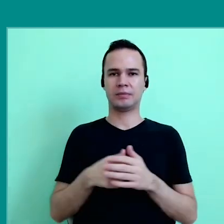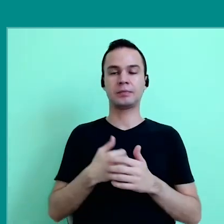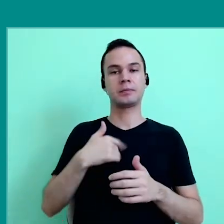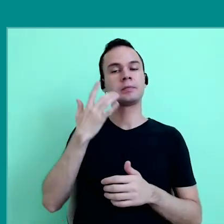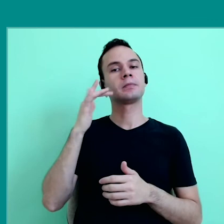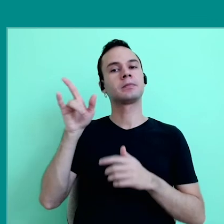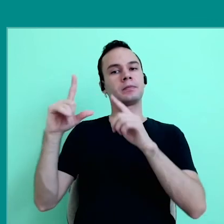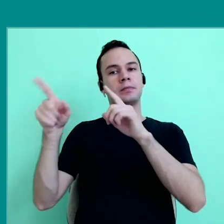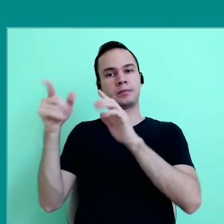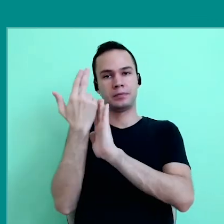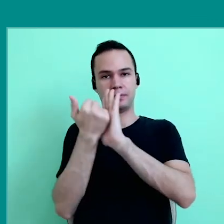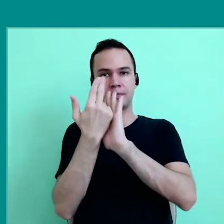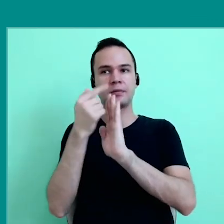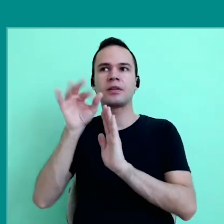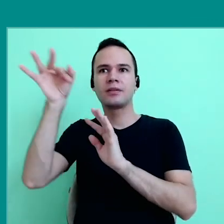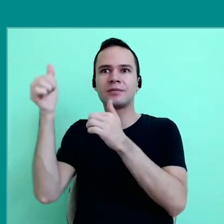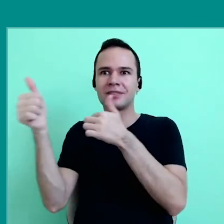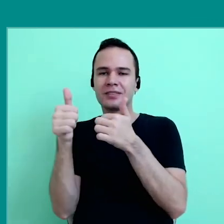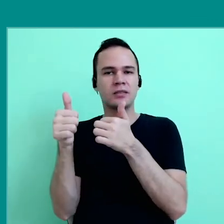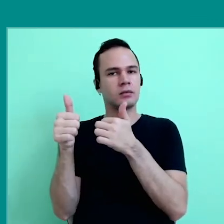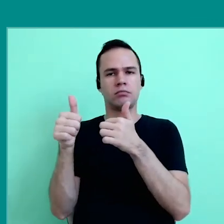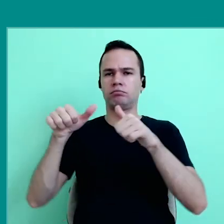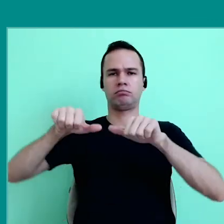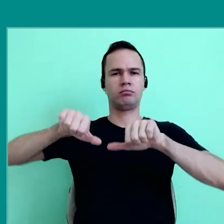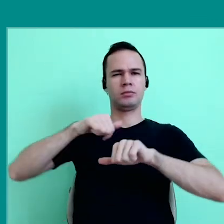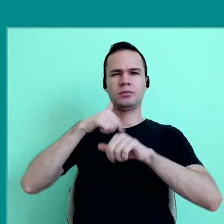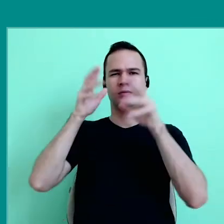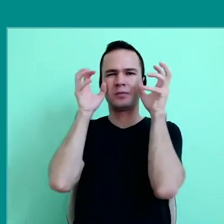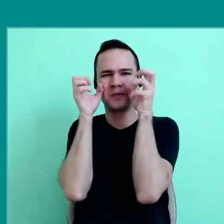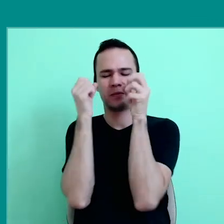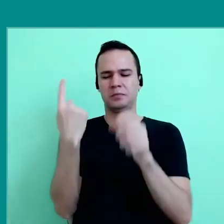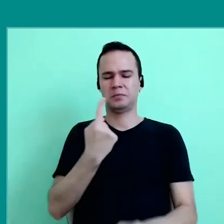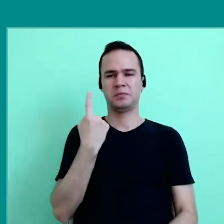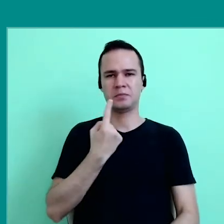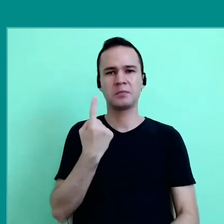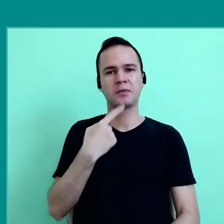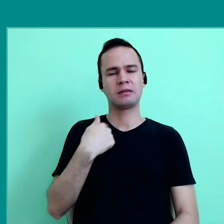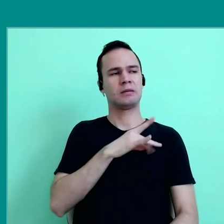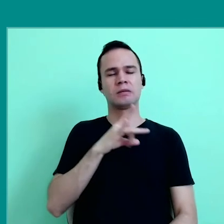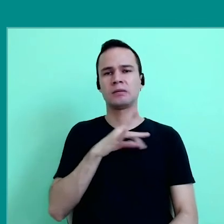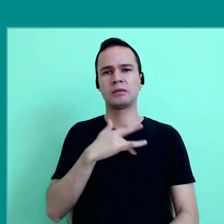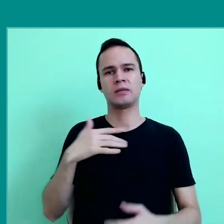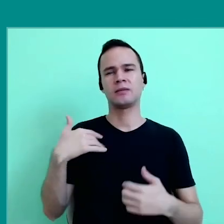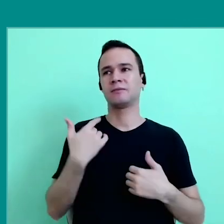For me this is not a image of a bright future, but quite dark, very individualized, very awesome, uninteresting,